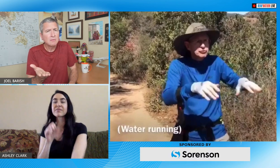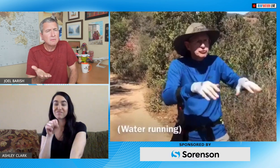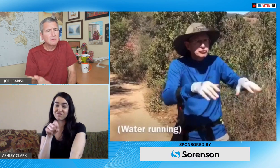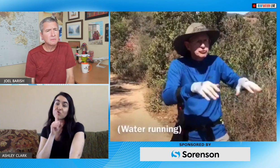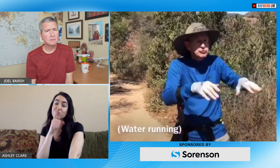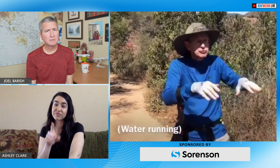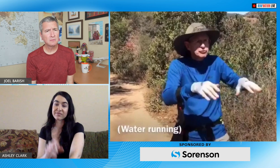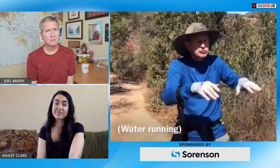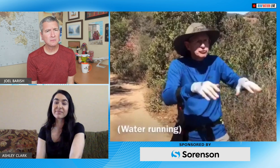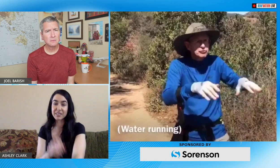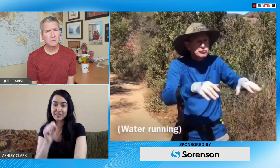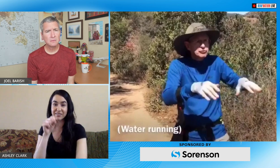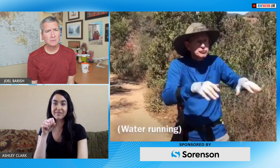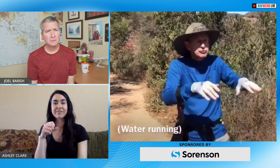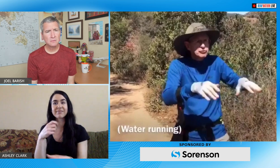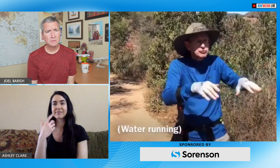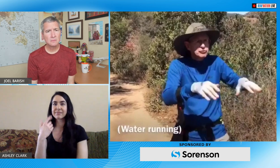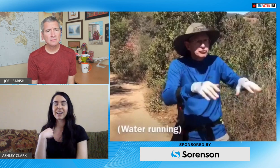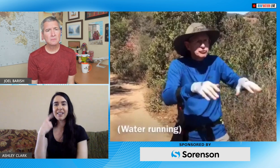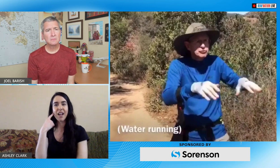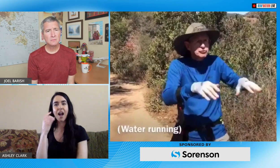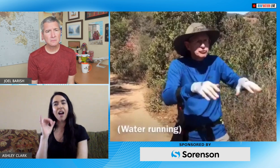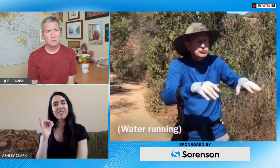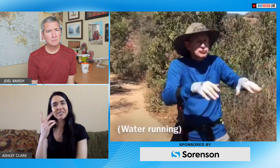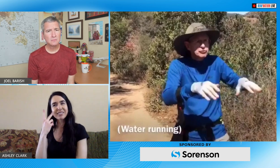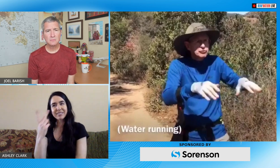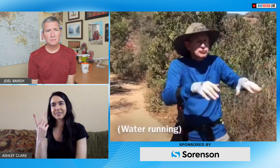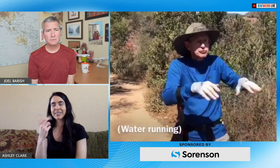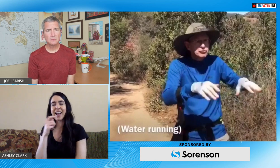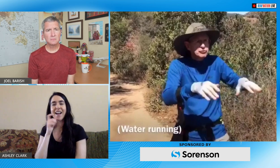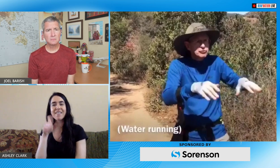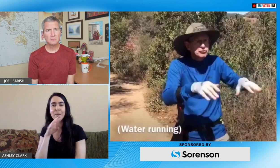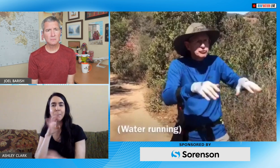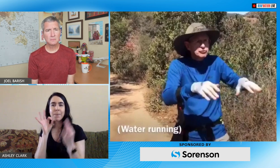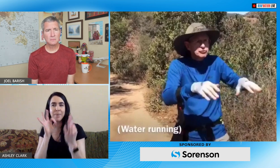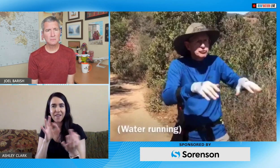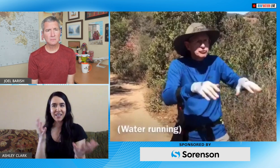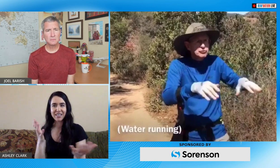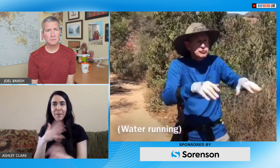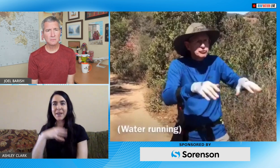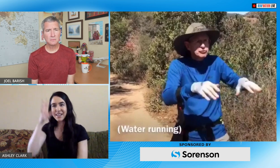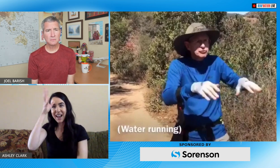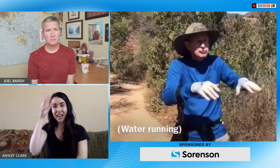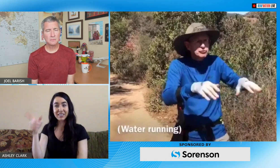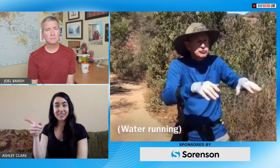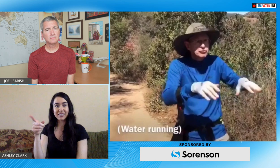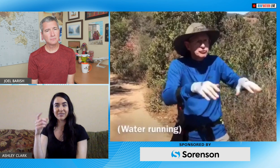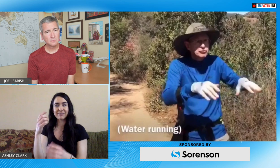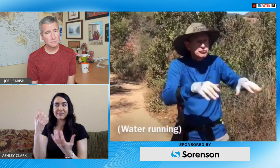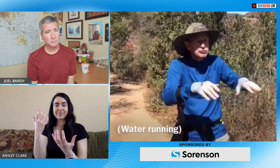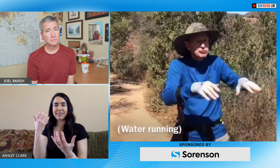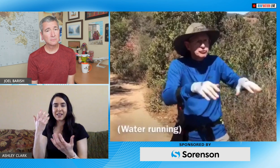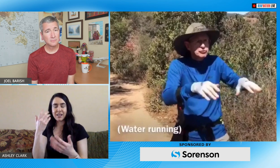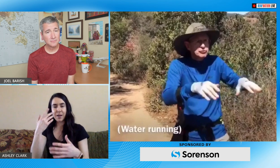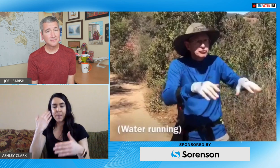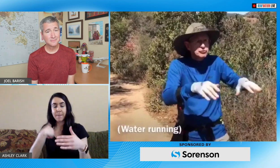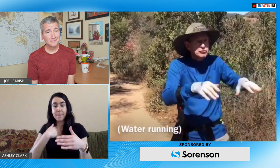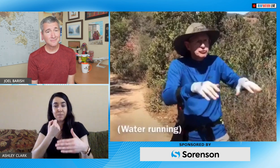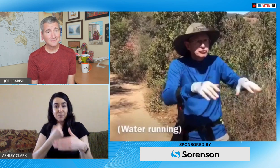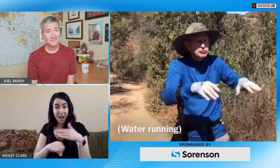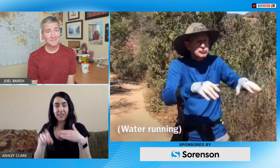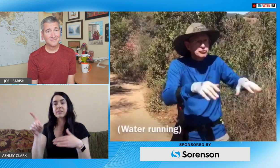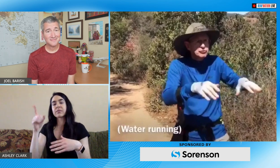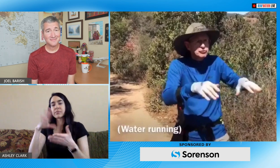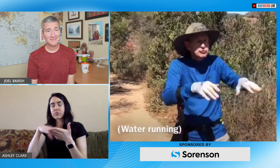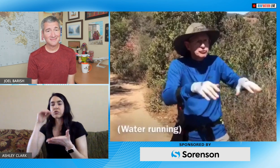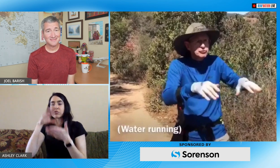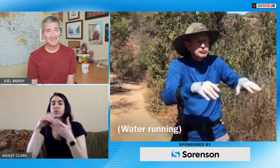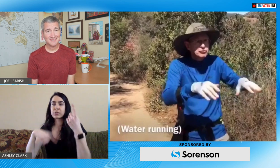involvement I have actually I you know it hasn't all been perfect my whatever I